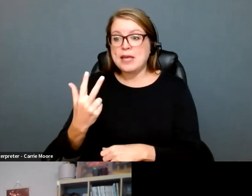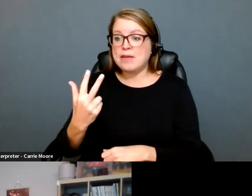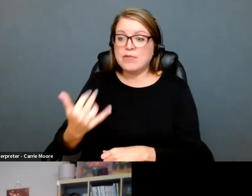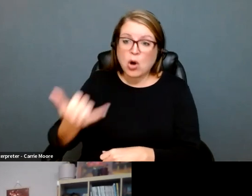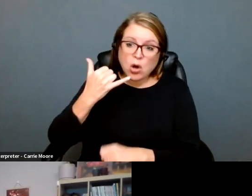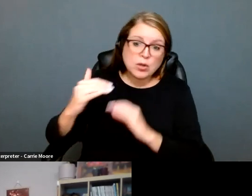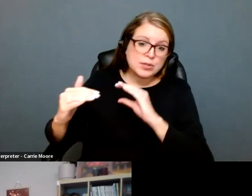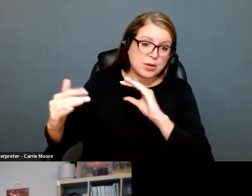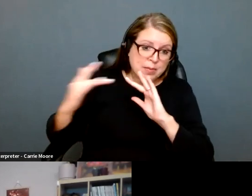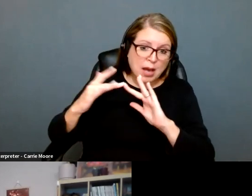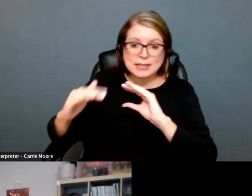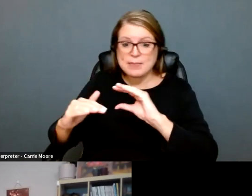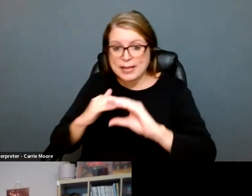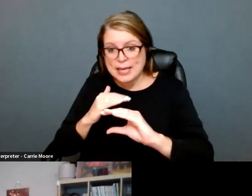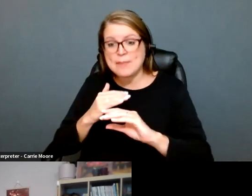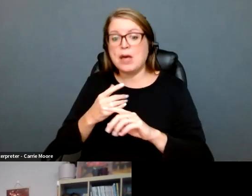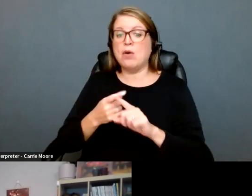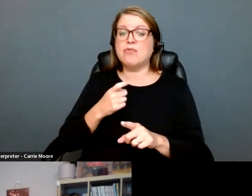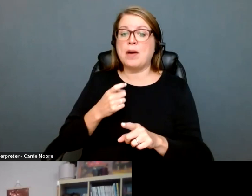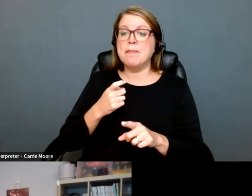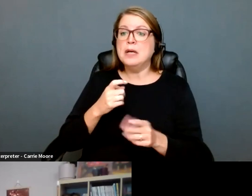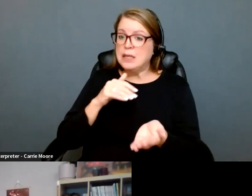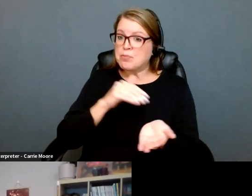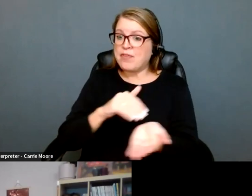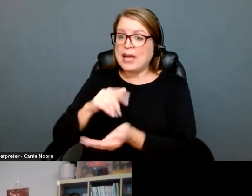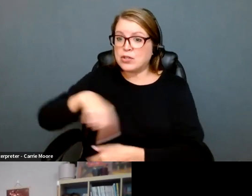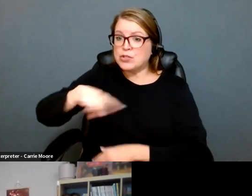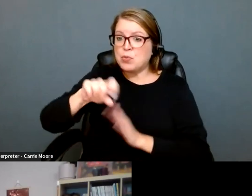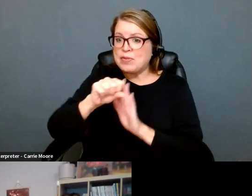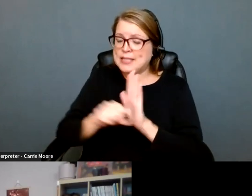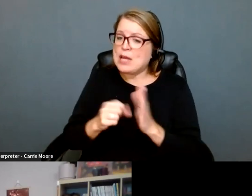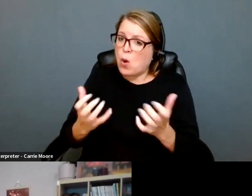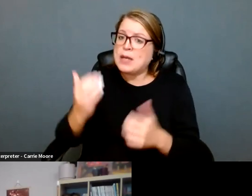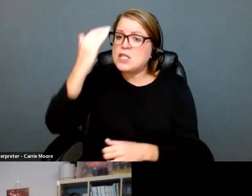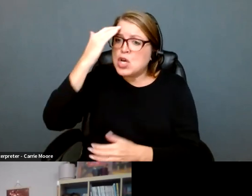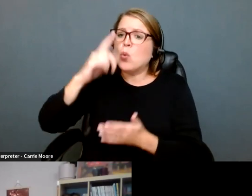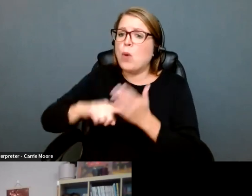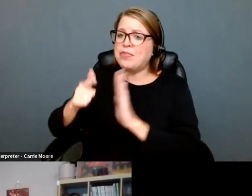day or emails a day from providers throughout the state who are very, very concerned about what is permissible behavior